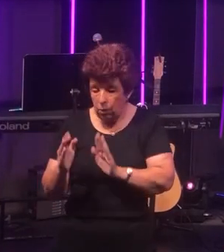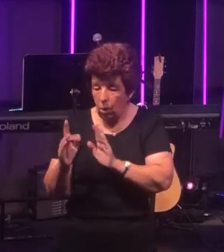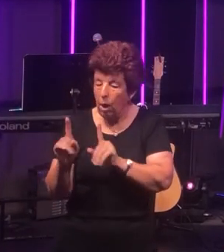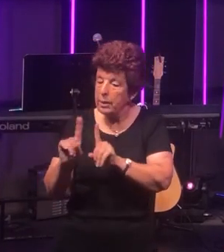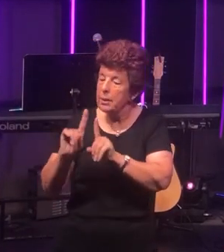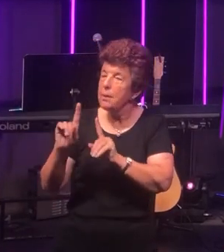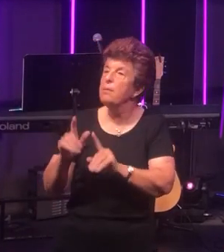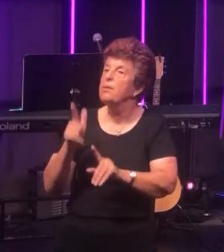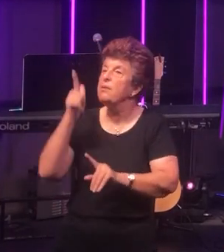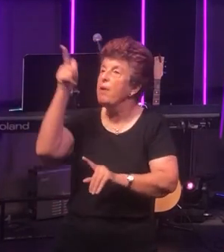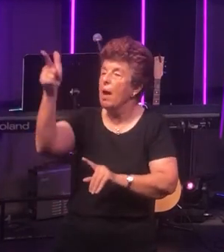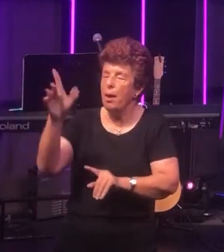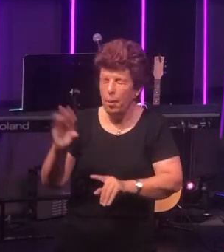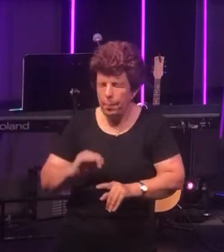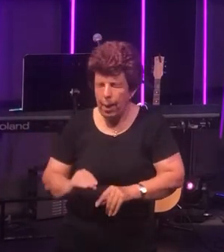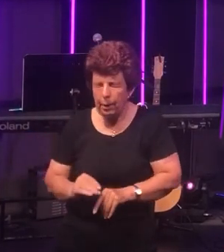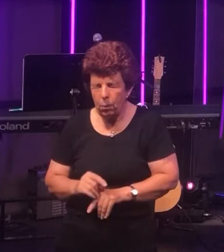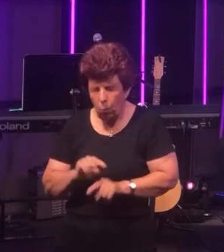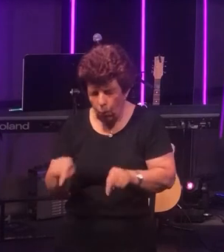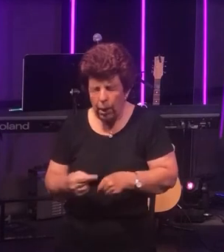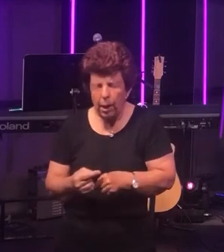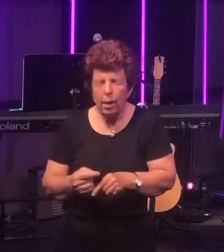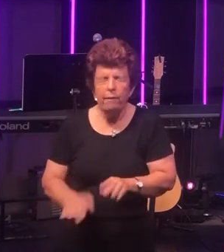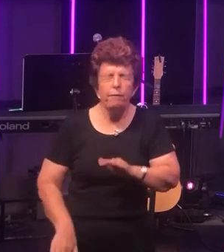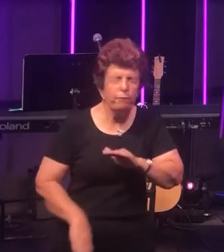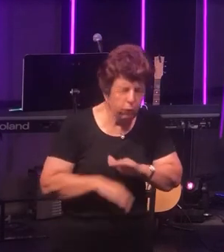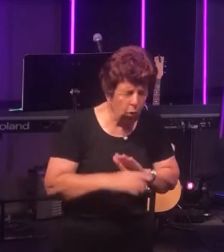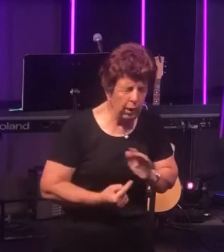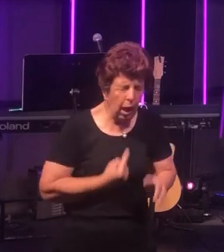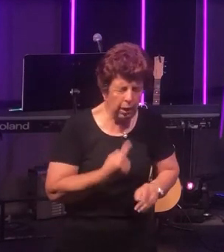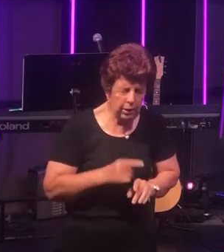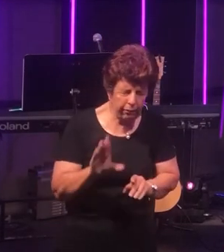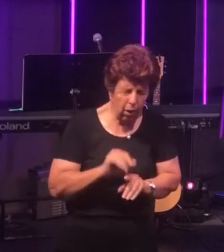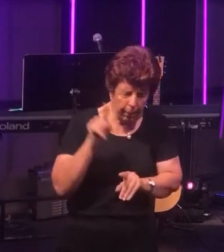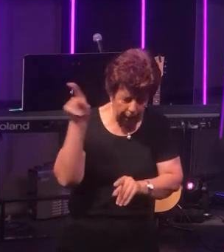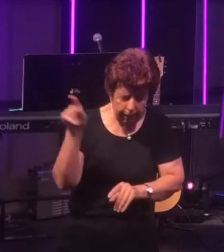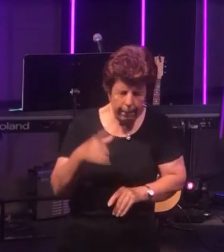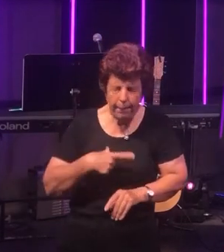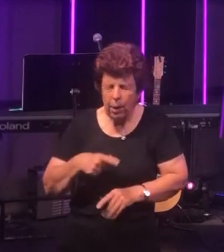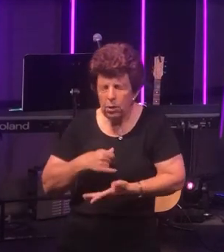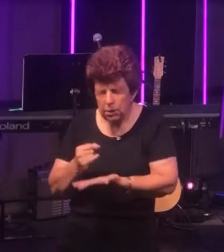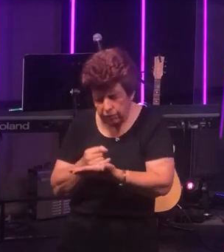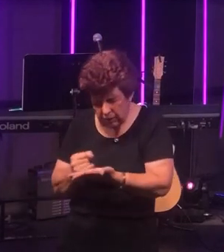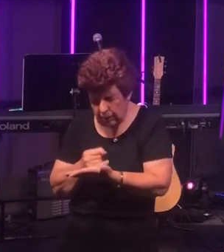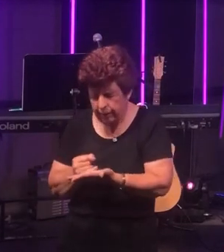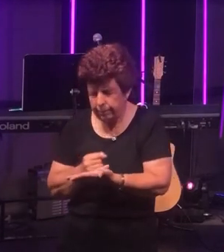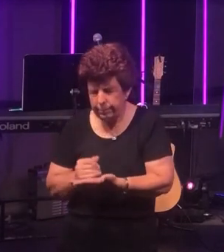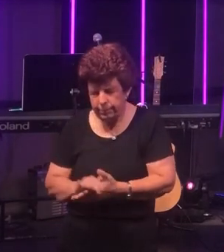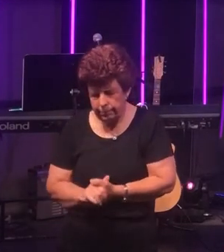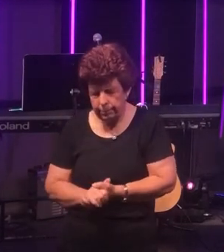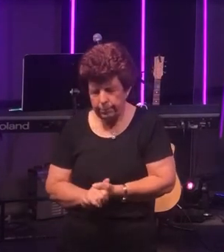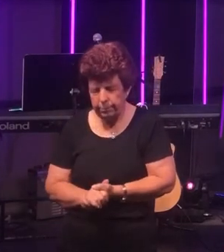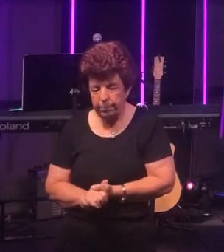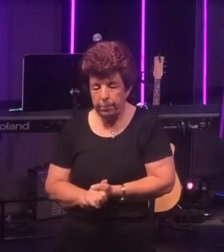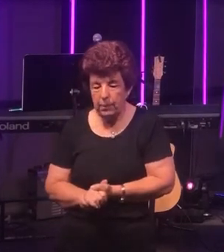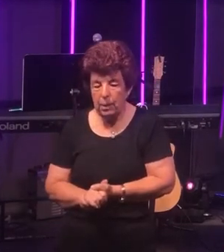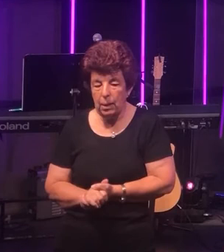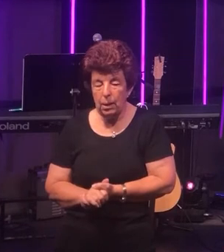we are totally isolated from him as a result of sin. What is sin?